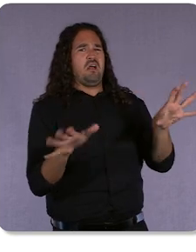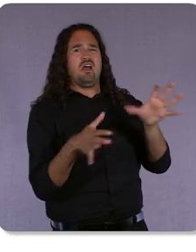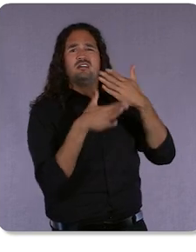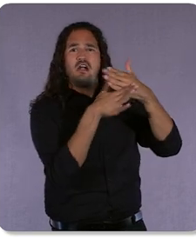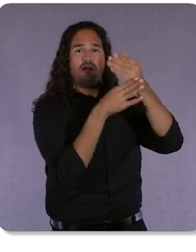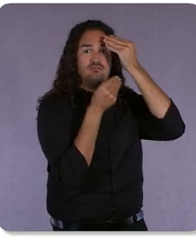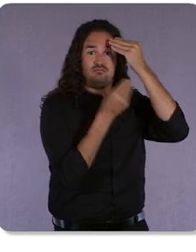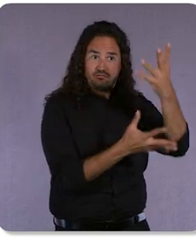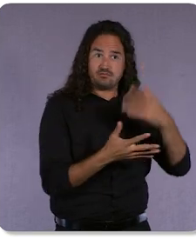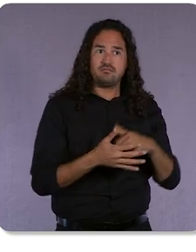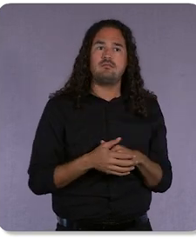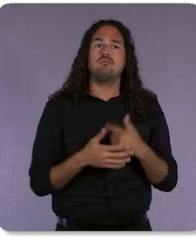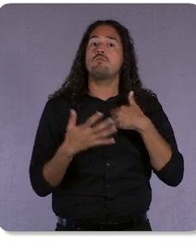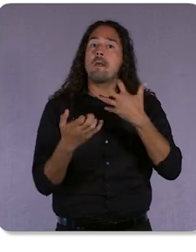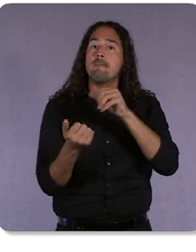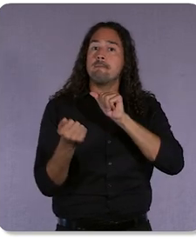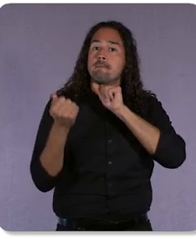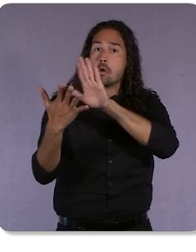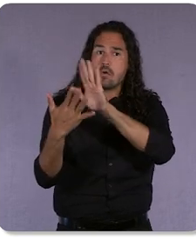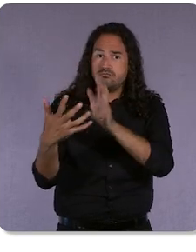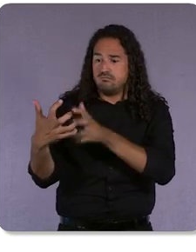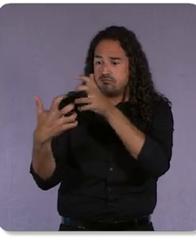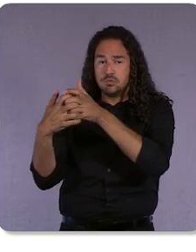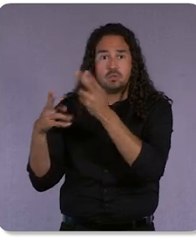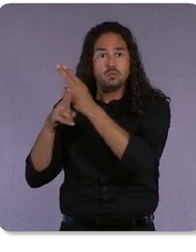and advertisers alike. Advertising needs to